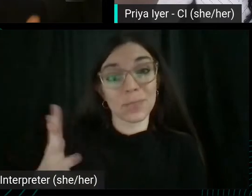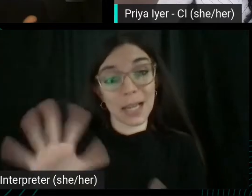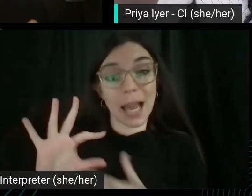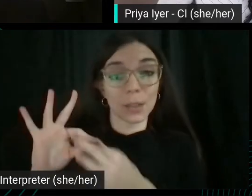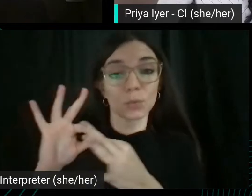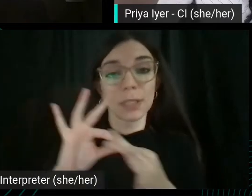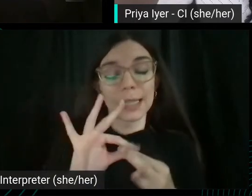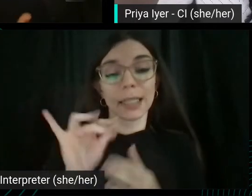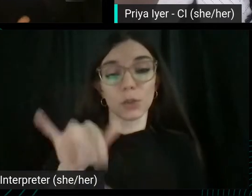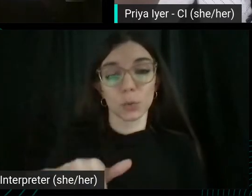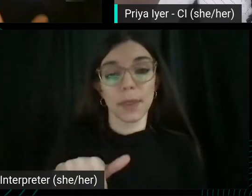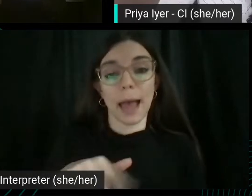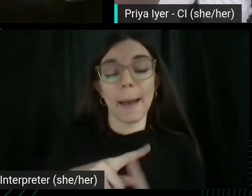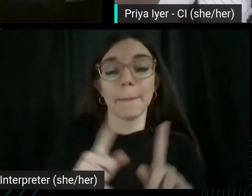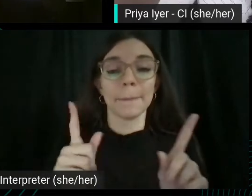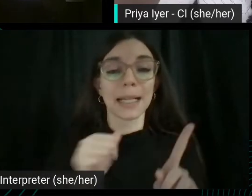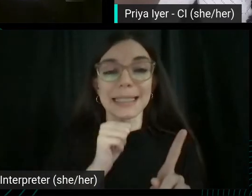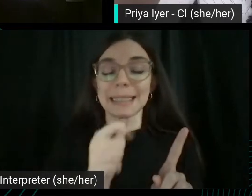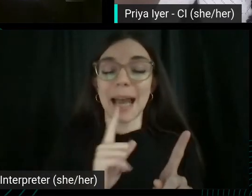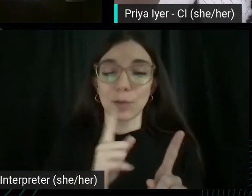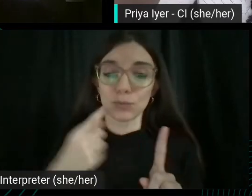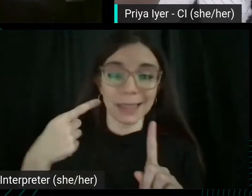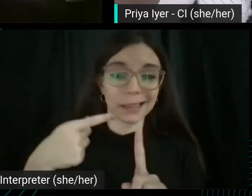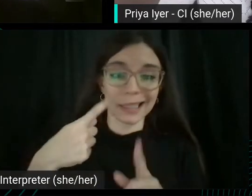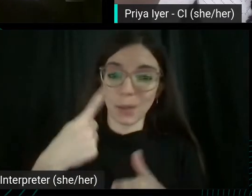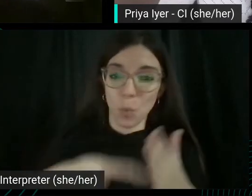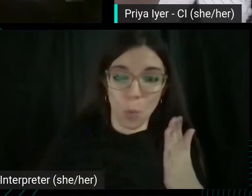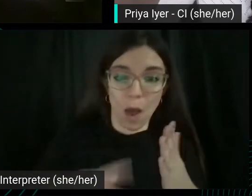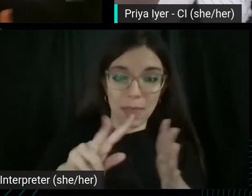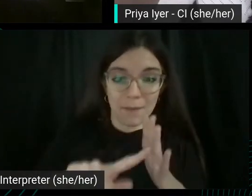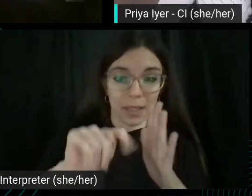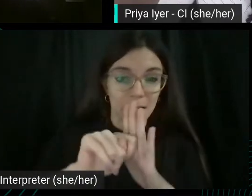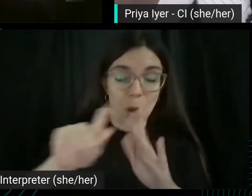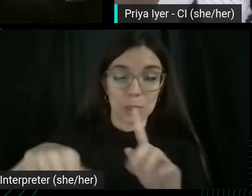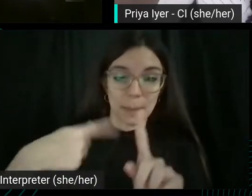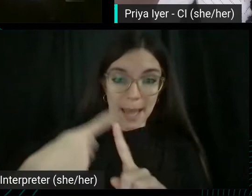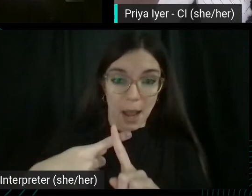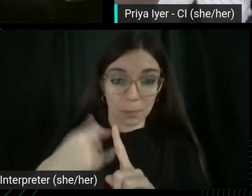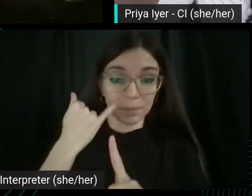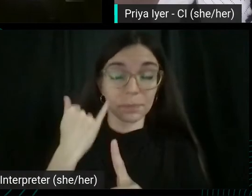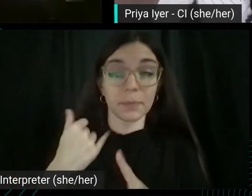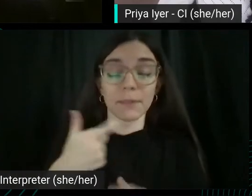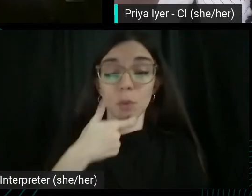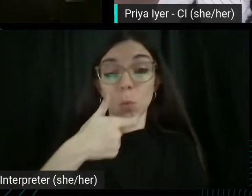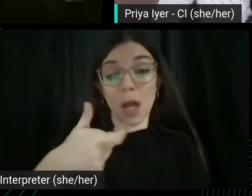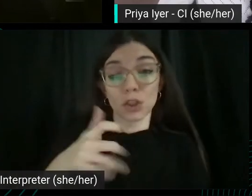But it's not really what the video is about. Right? If you're watching a full recording of camera, Hot Tin Roof, the tag